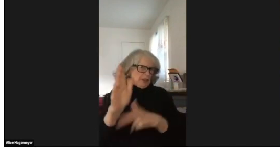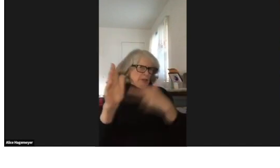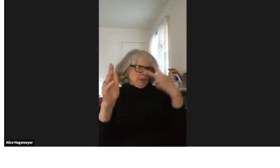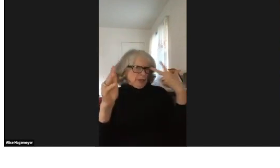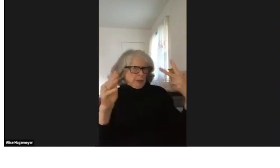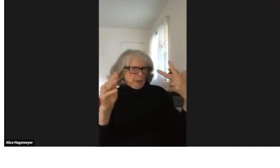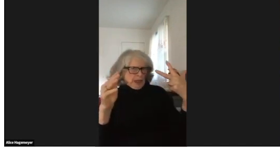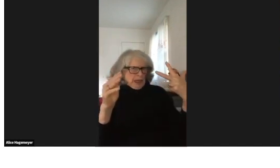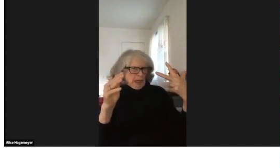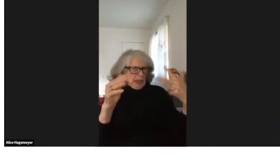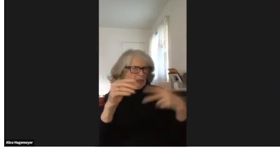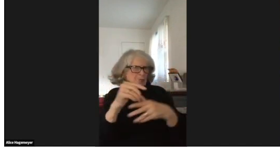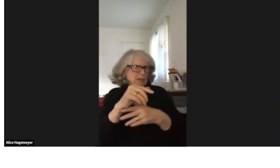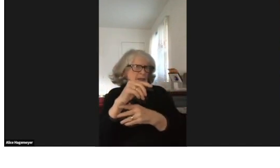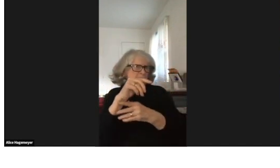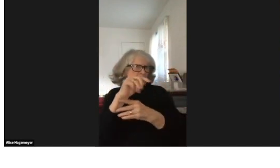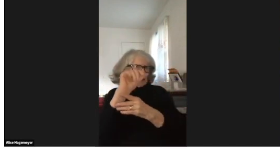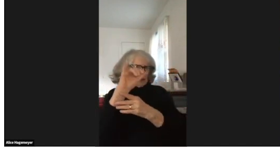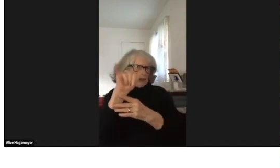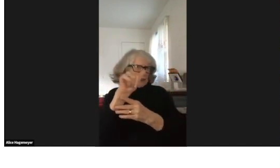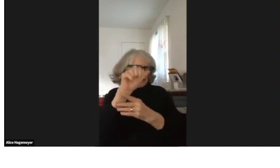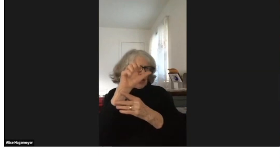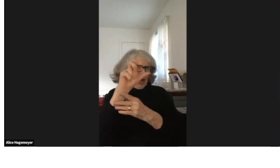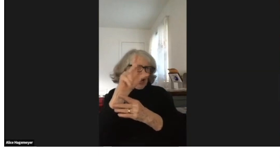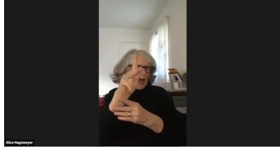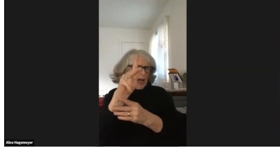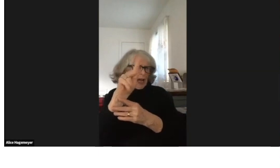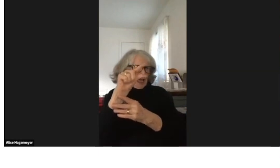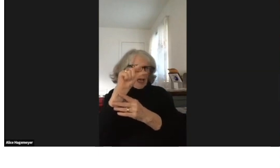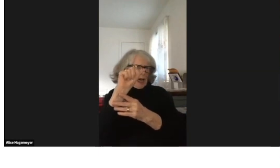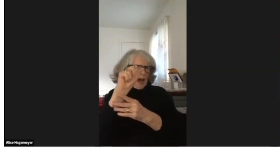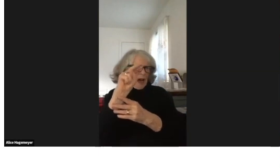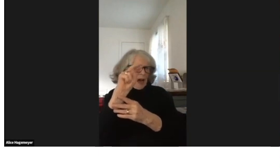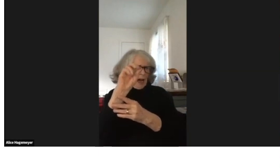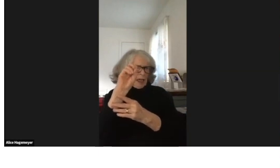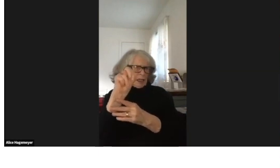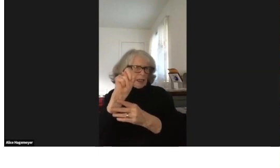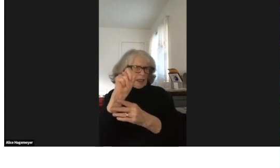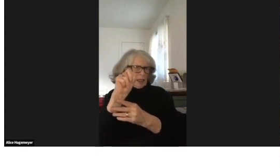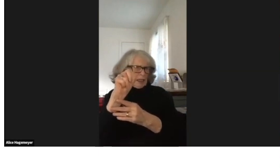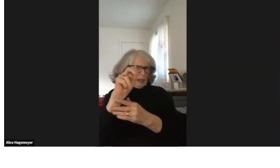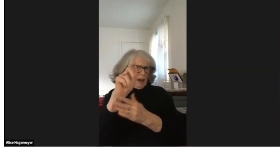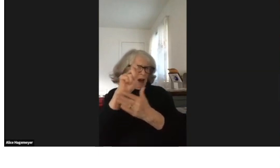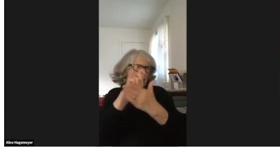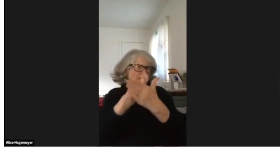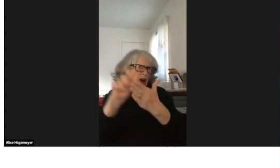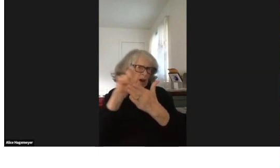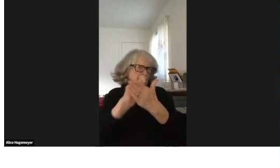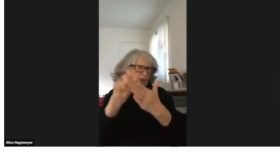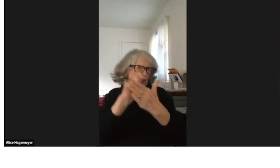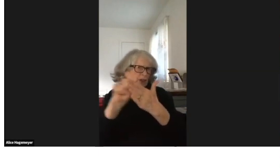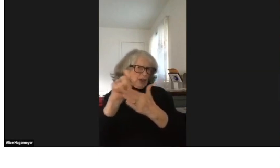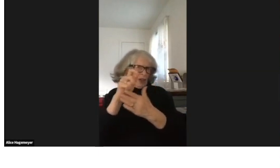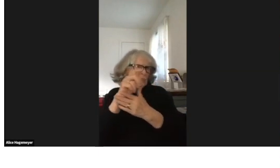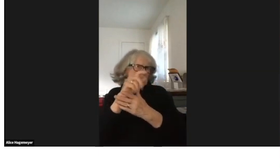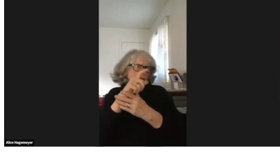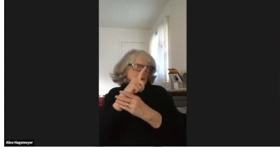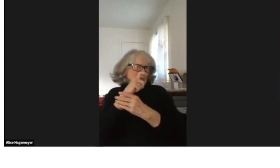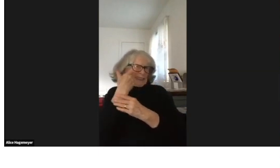We had fabulous speakers back then, the three speakers were Jack Gannon, who's an author.